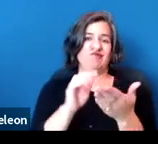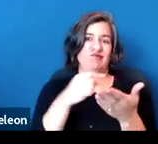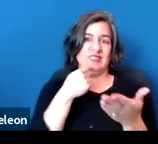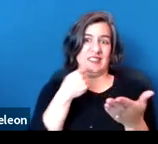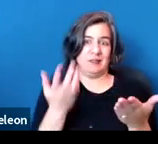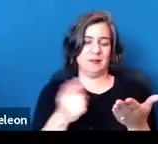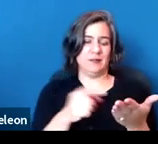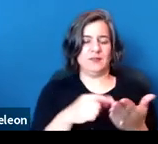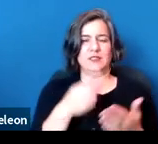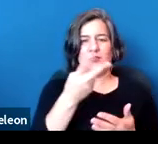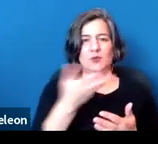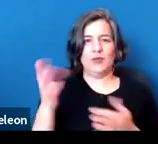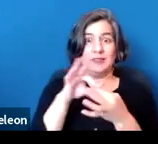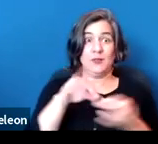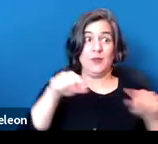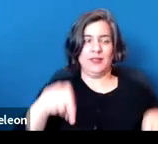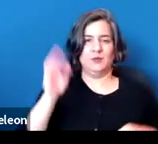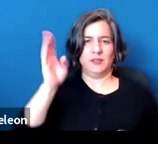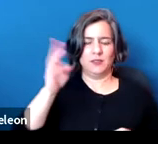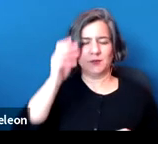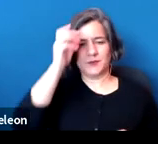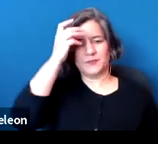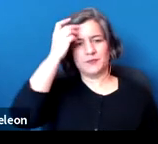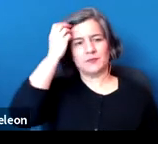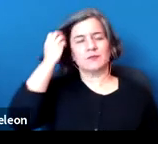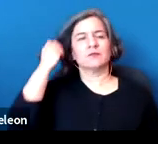in the federal authority, then it devolves to the states.